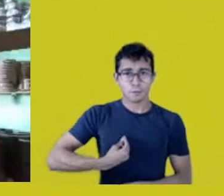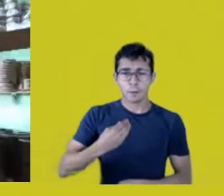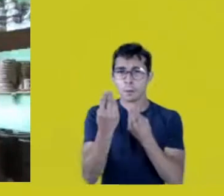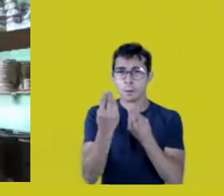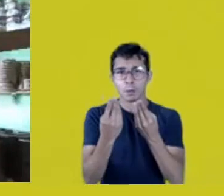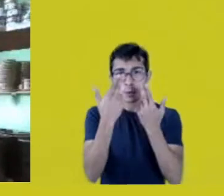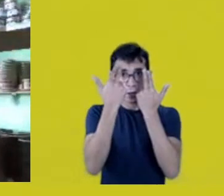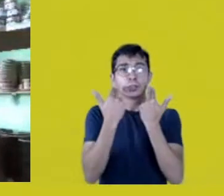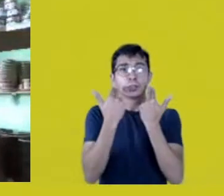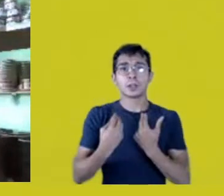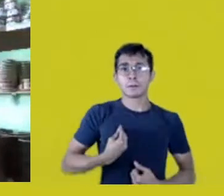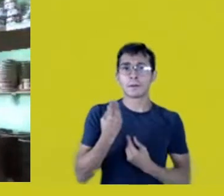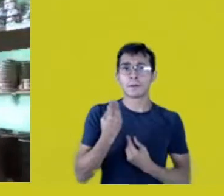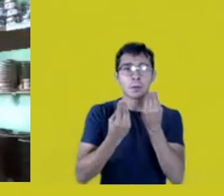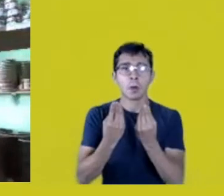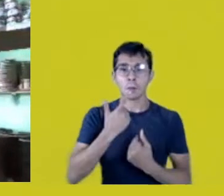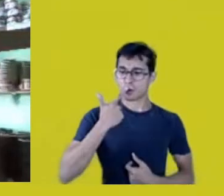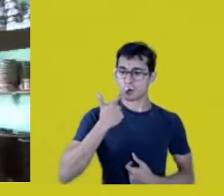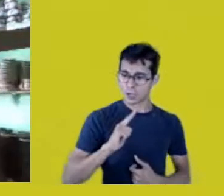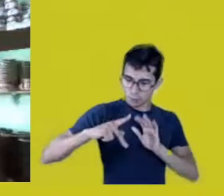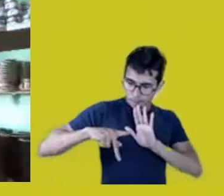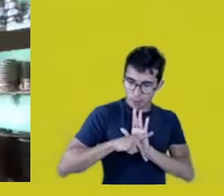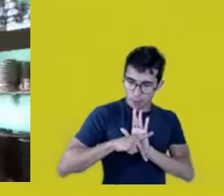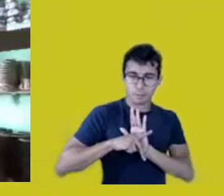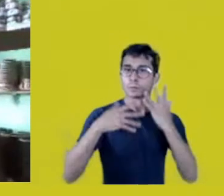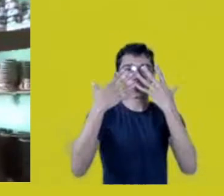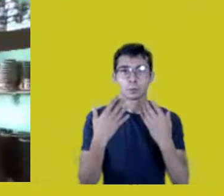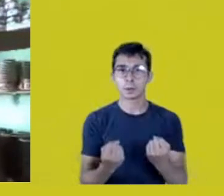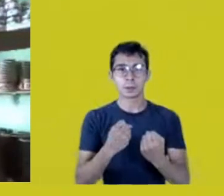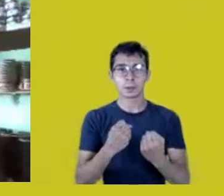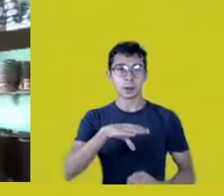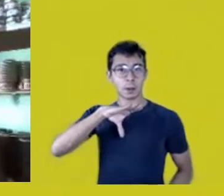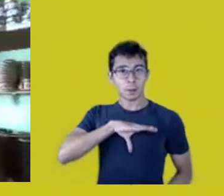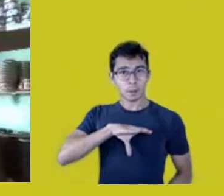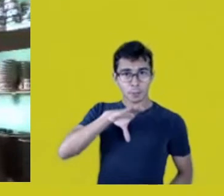its own language. The Portuguese spoken by Brazilians